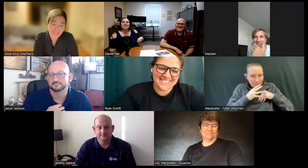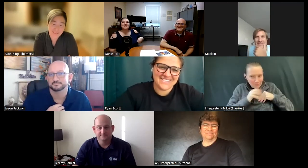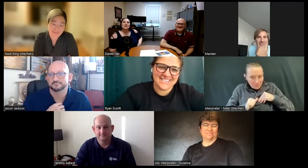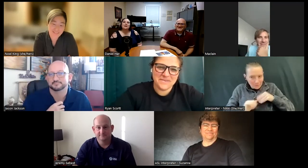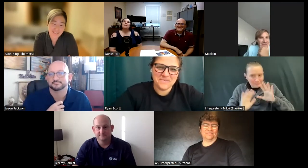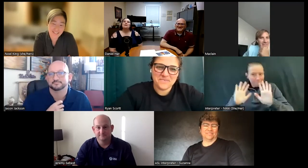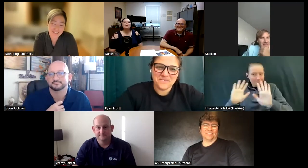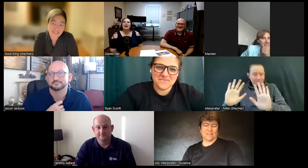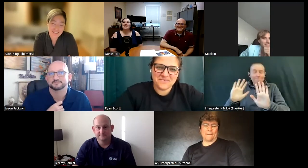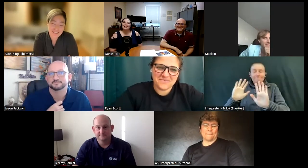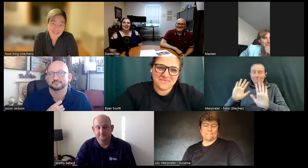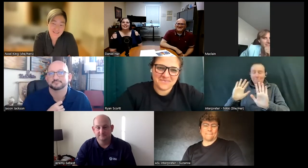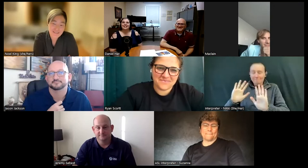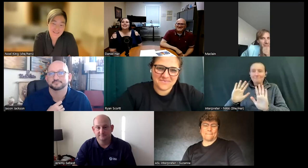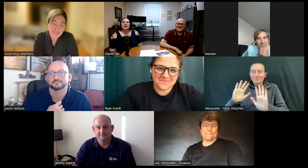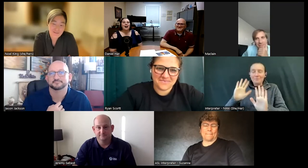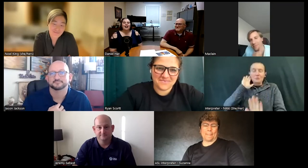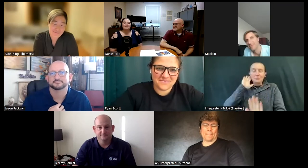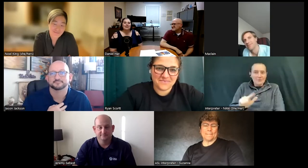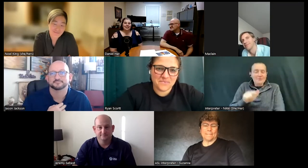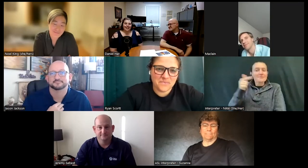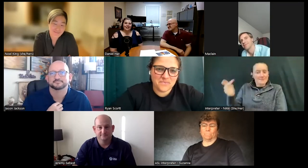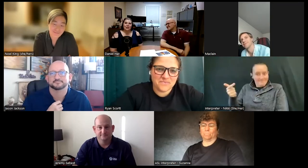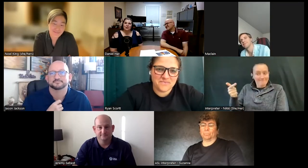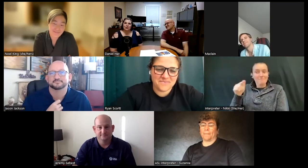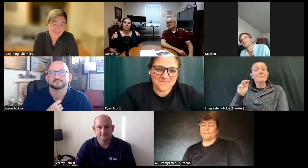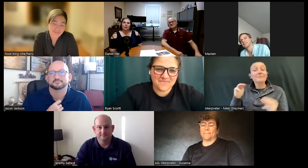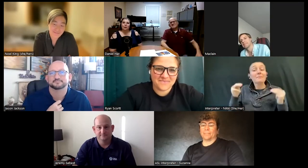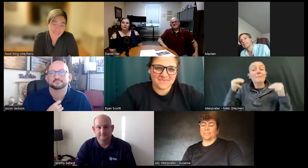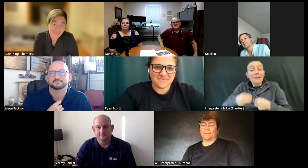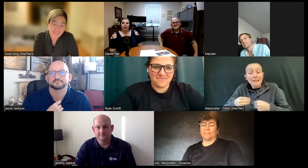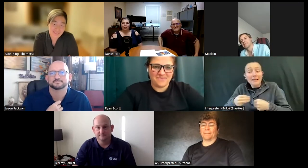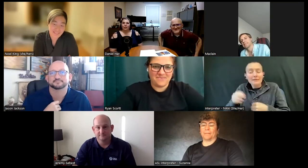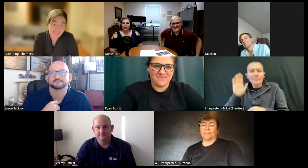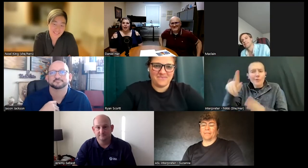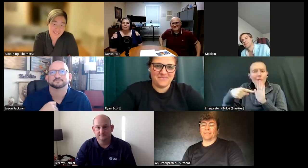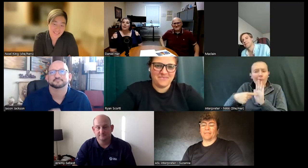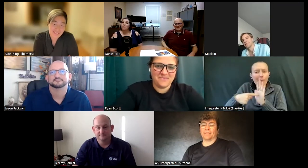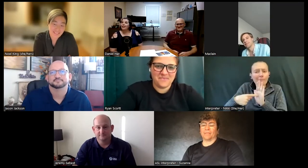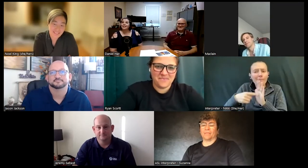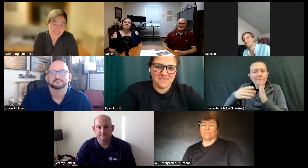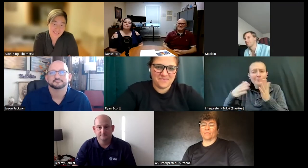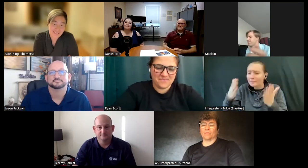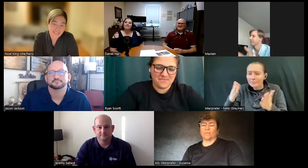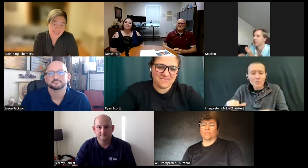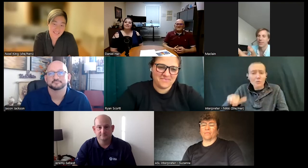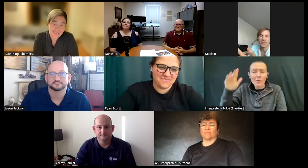so we will pass it on uh McLean who is your role model growing up and why